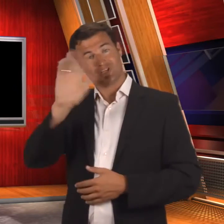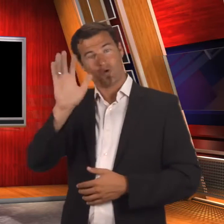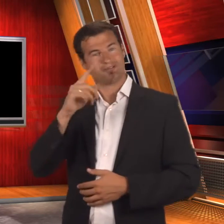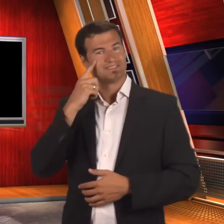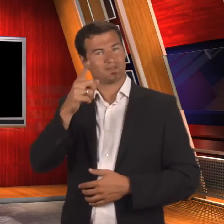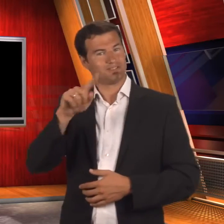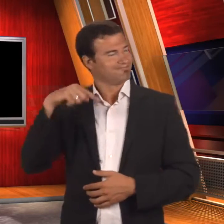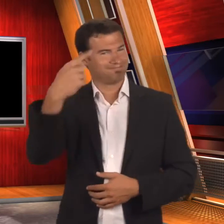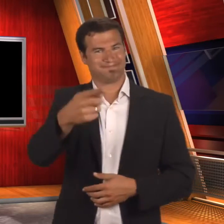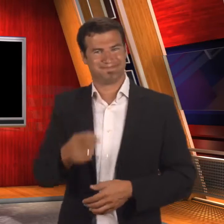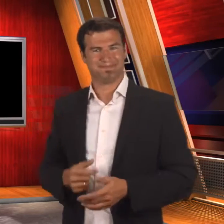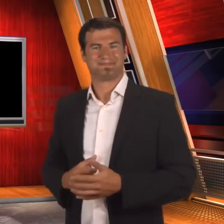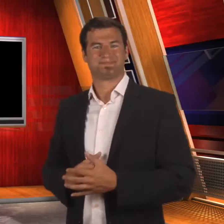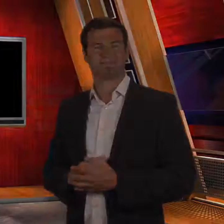Ciao! See you next time!